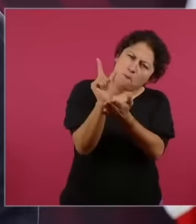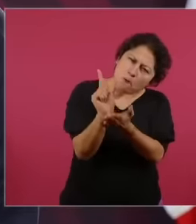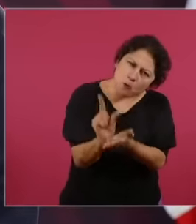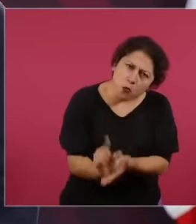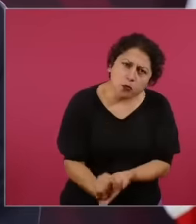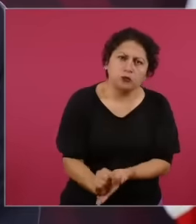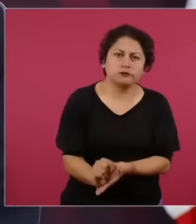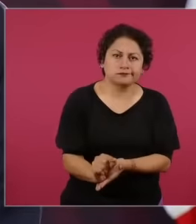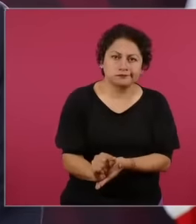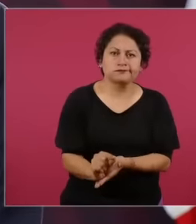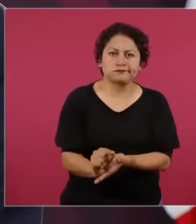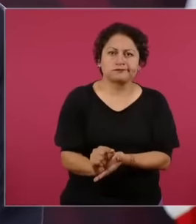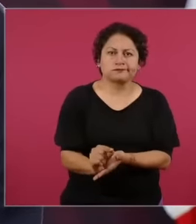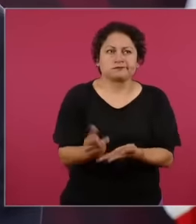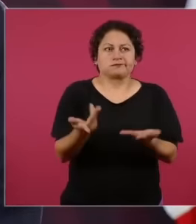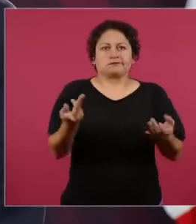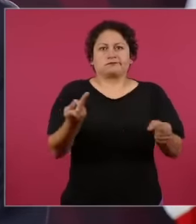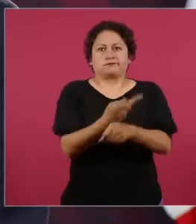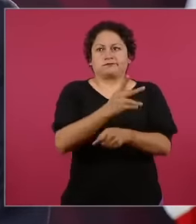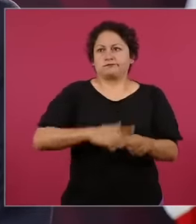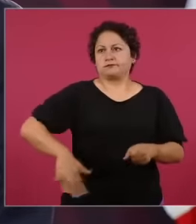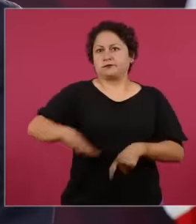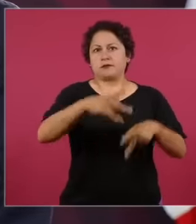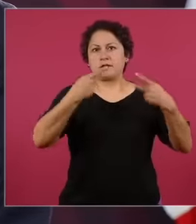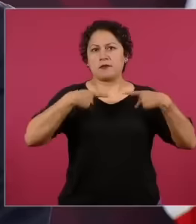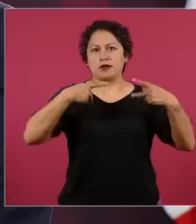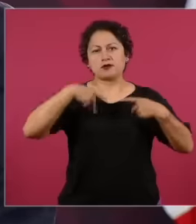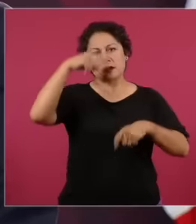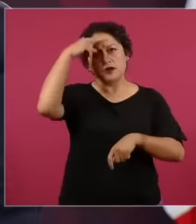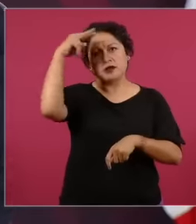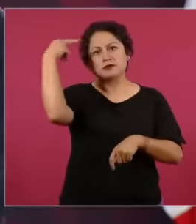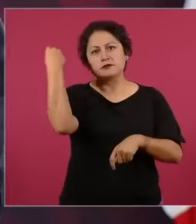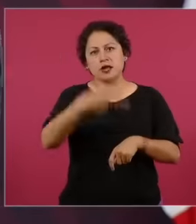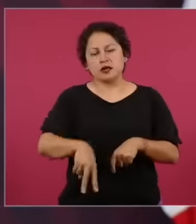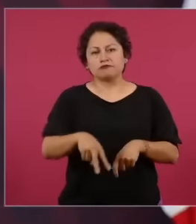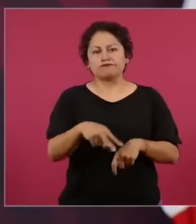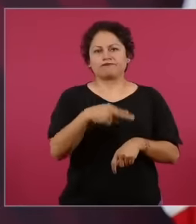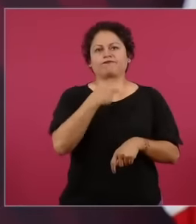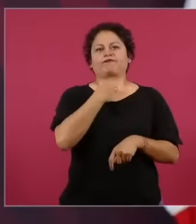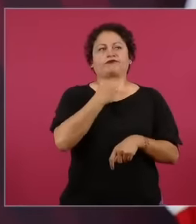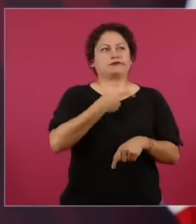our people became impoverished migration